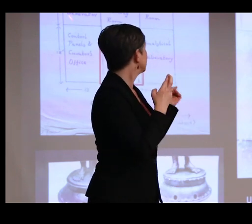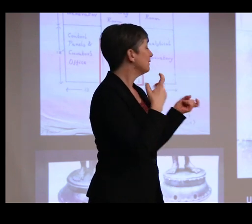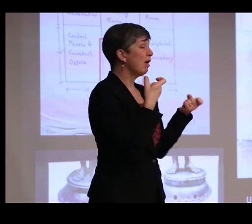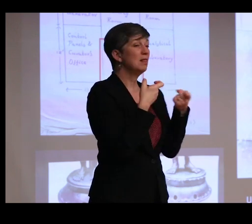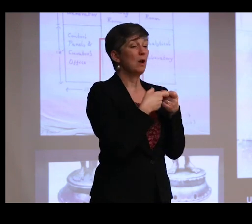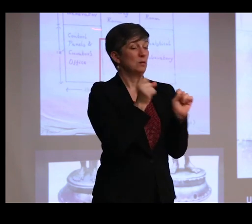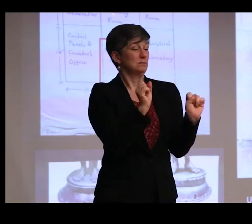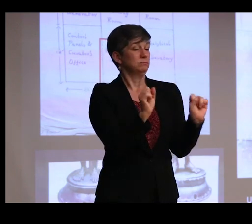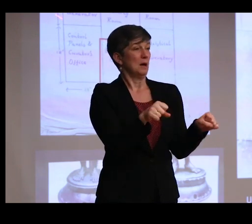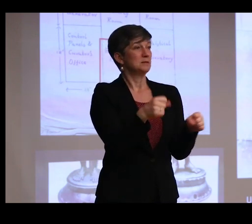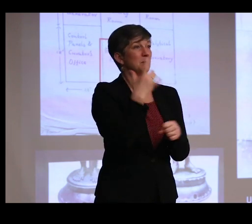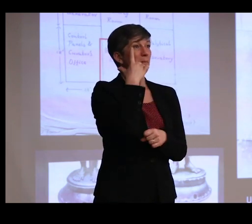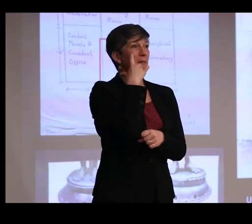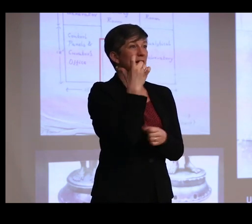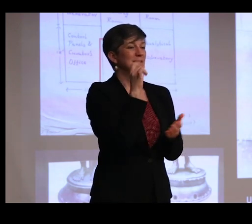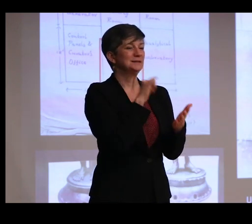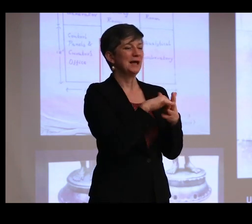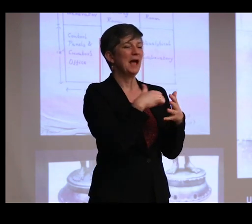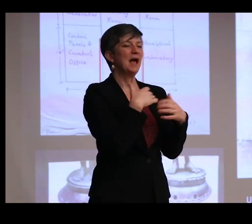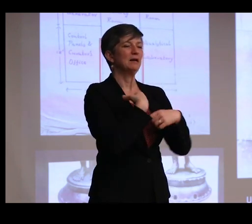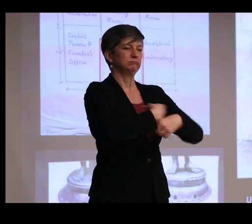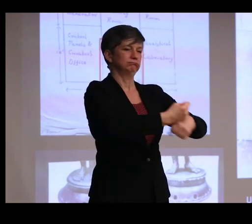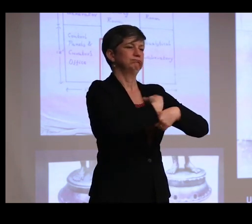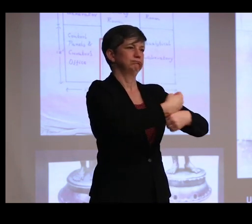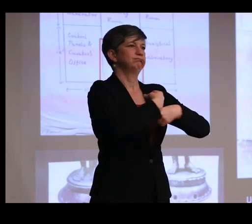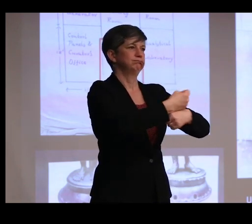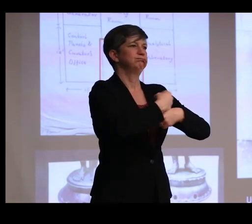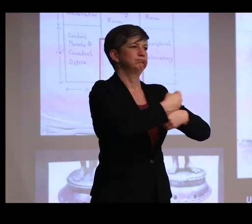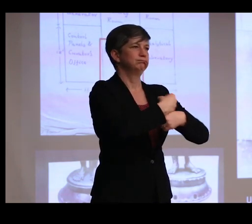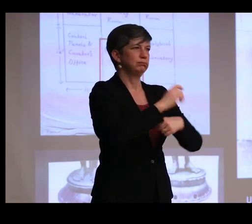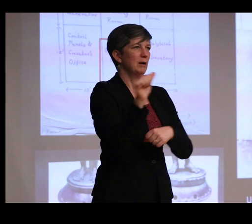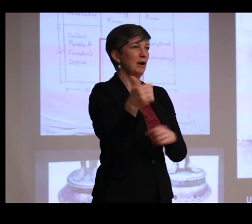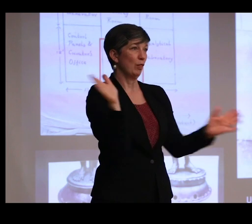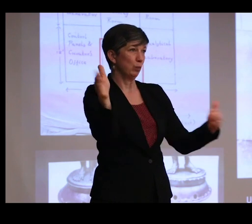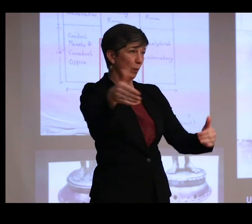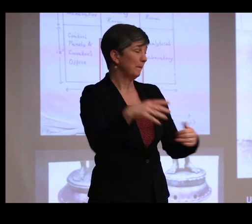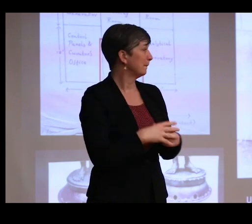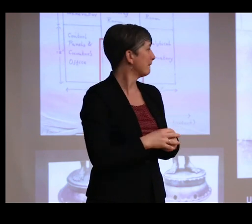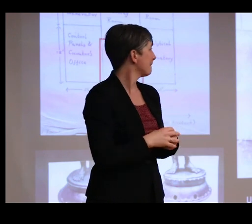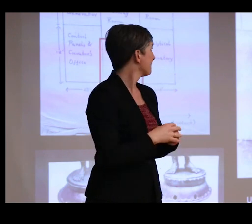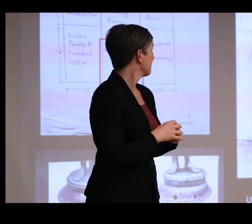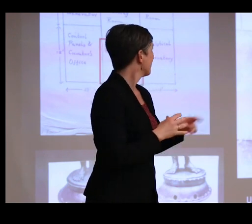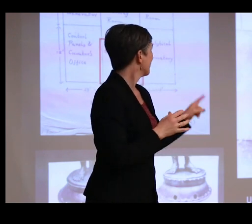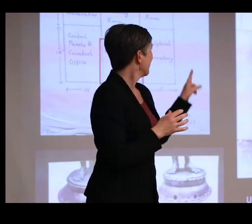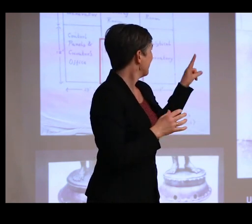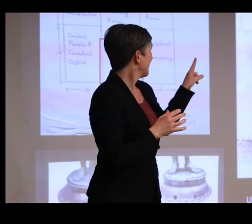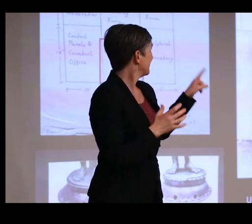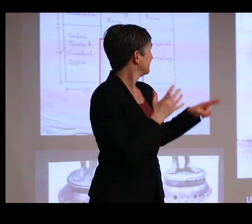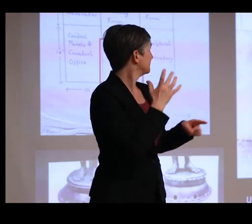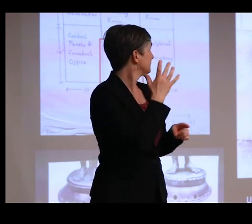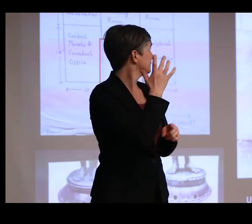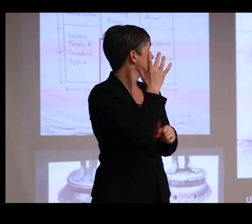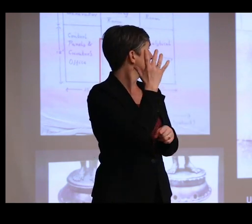was because there was this motor generator in another room. And I'm not really sure why they needed even this light bulb.